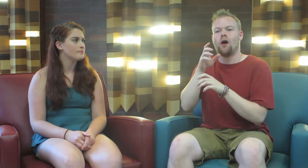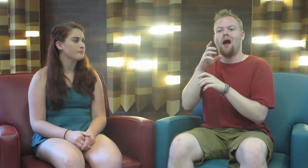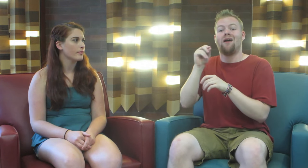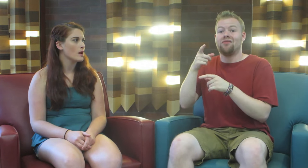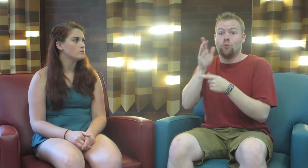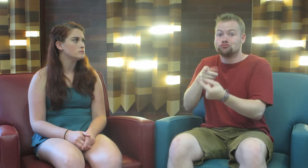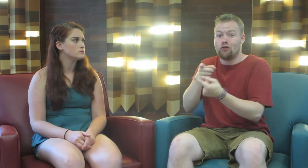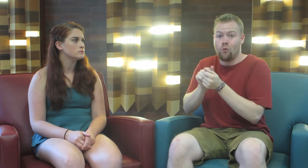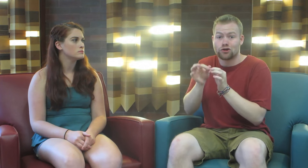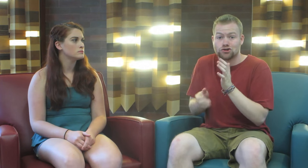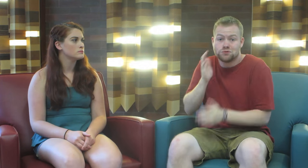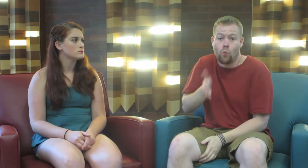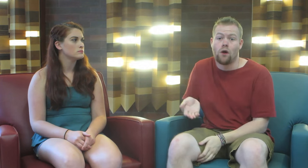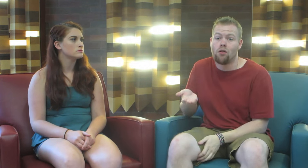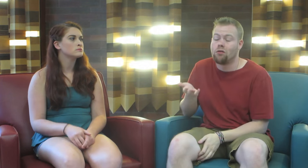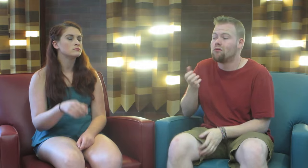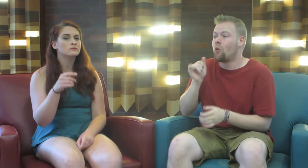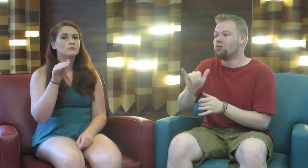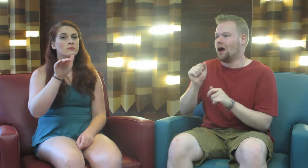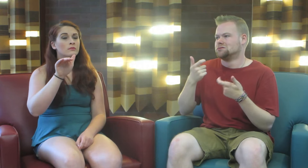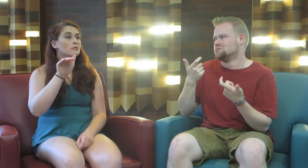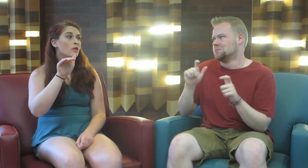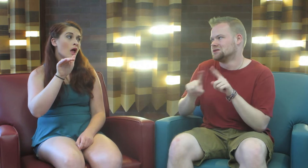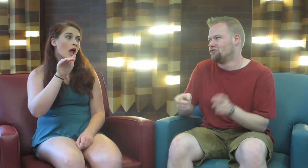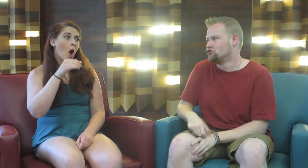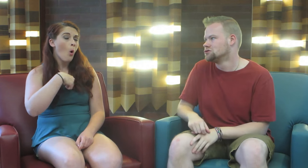and they will struggle with interpreters, they will. That’s a big difference.